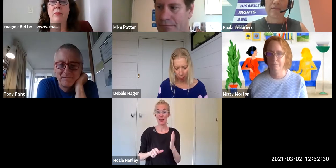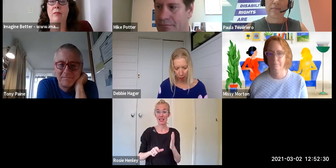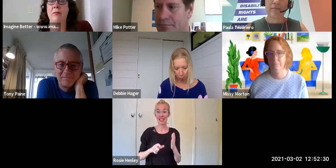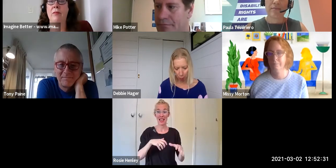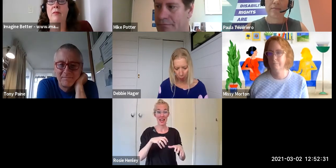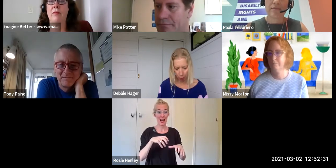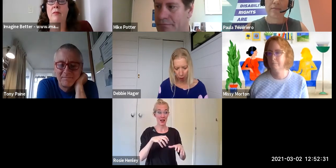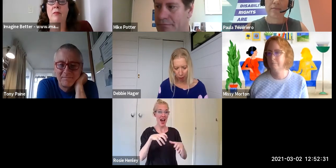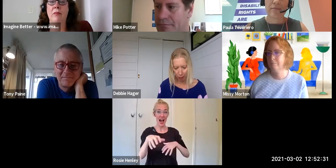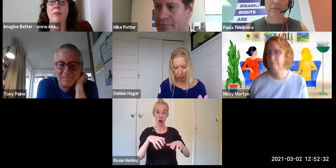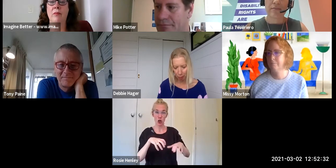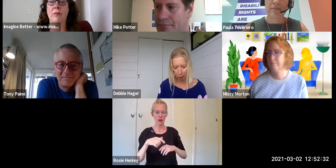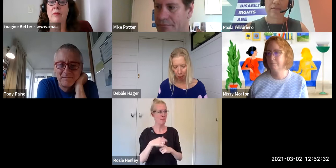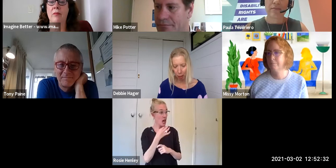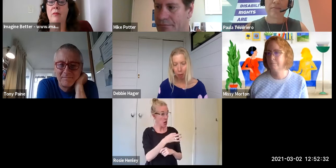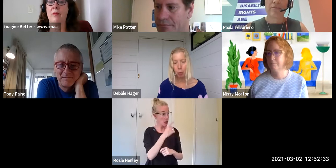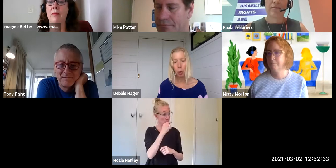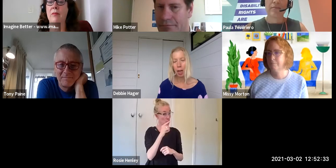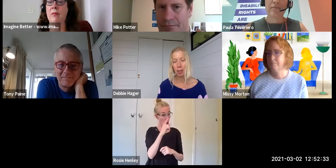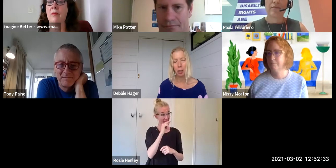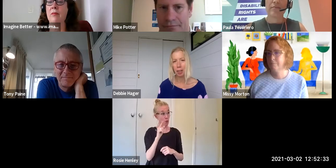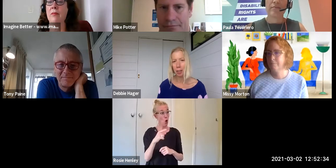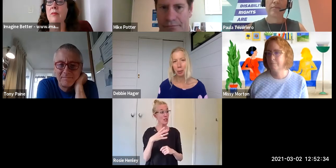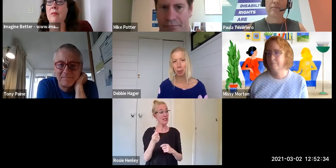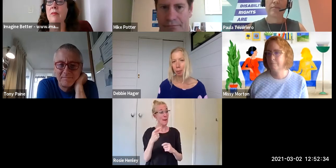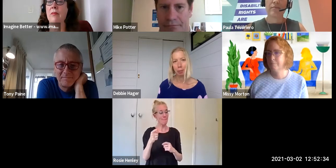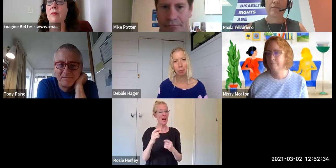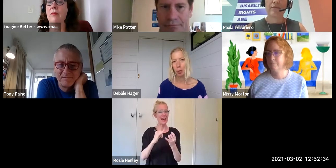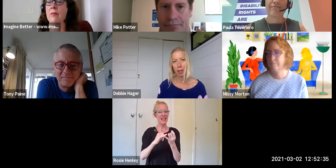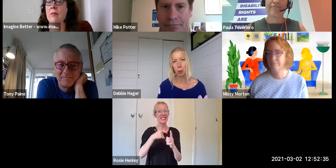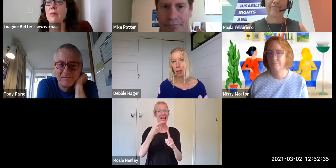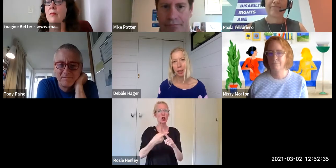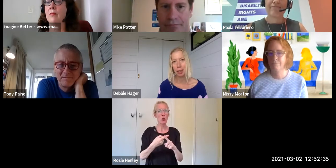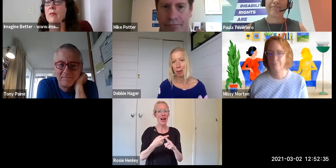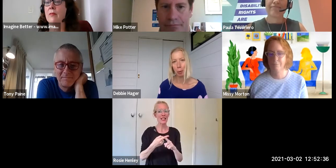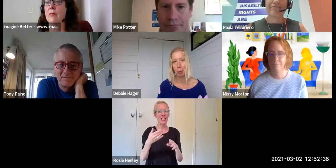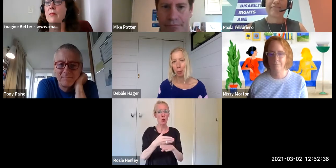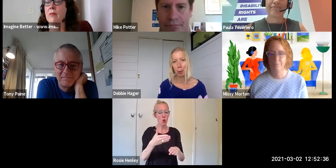disabled people and she said to me you can't do this without talking to disabled people.